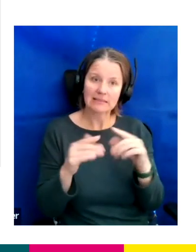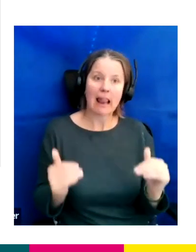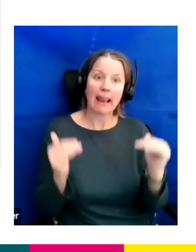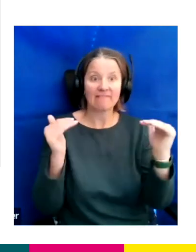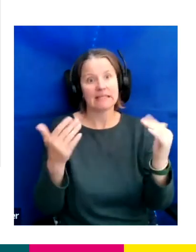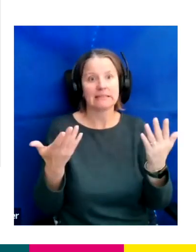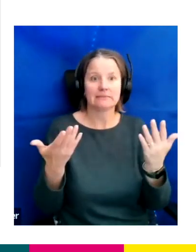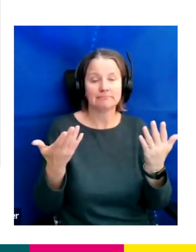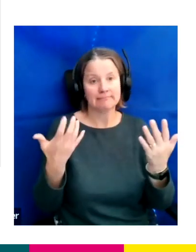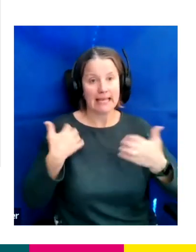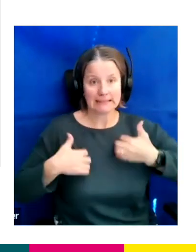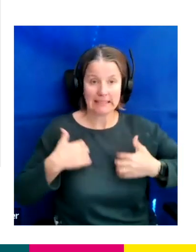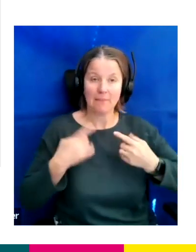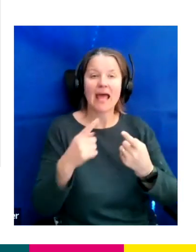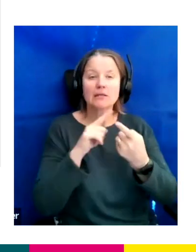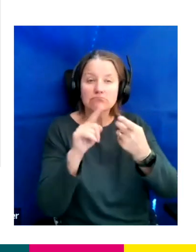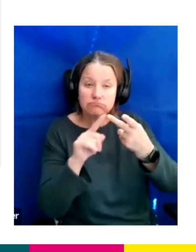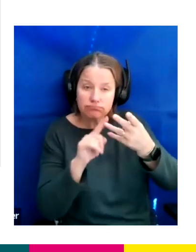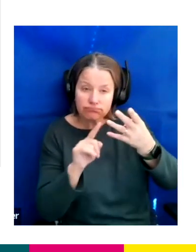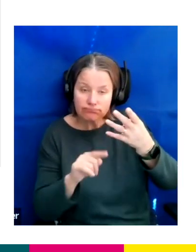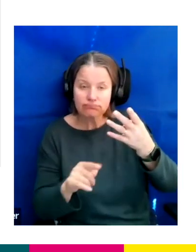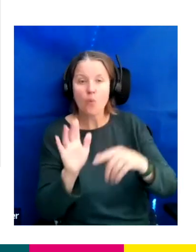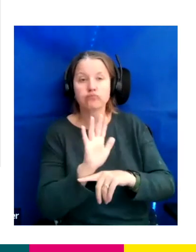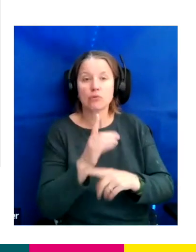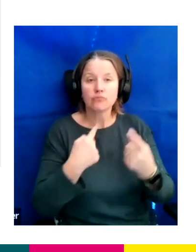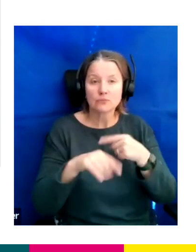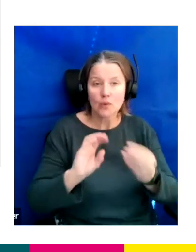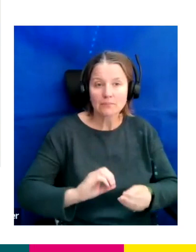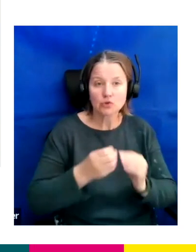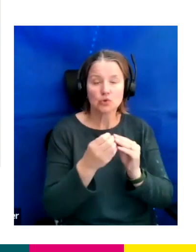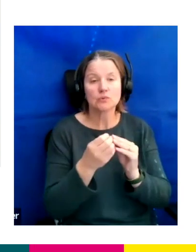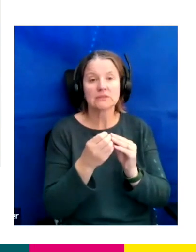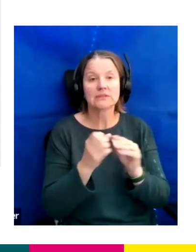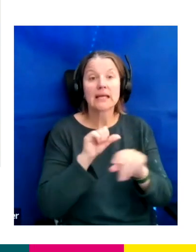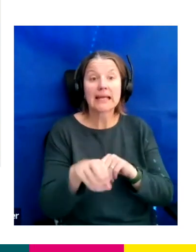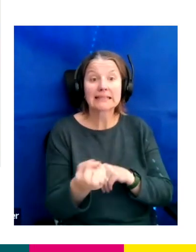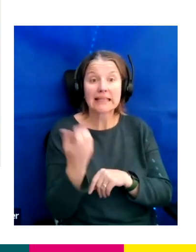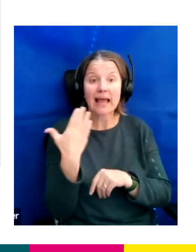of the shows that we produce. So if we go to the next slide that'd be great.